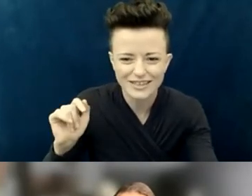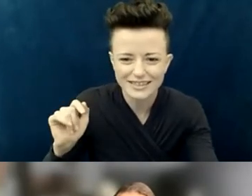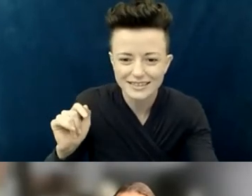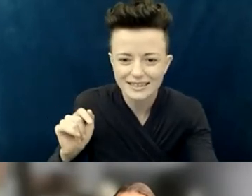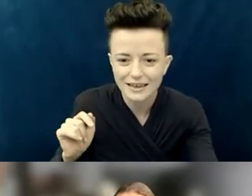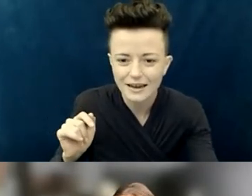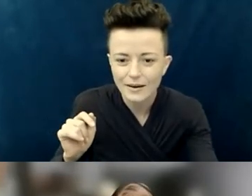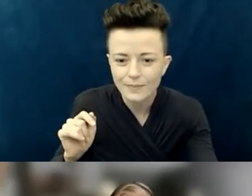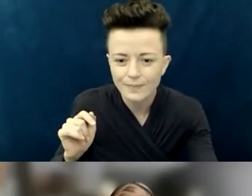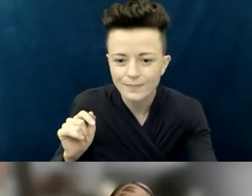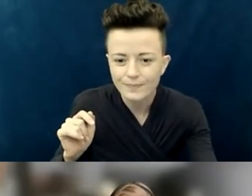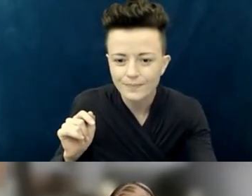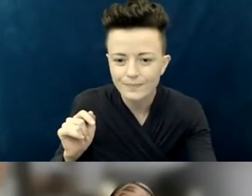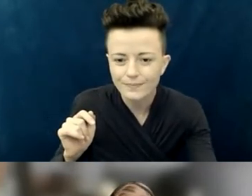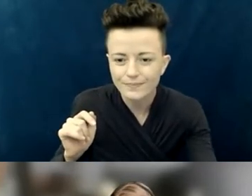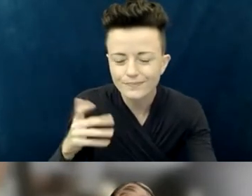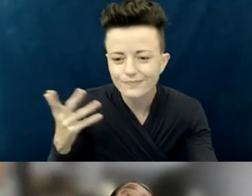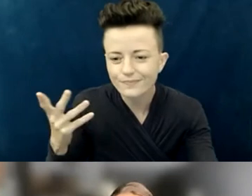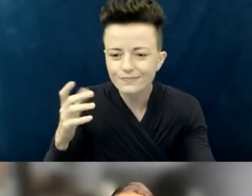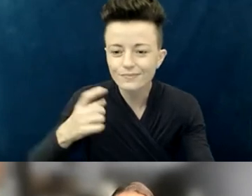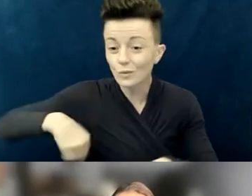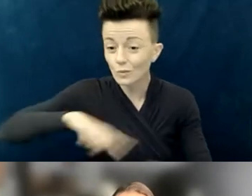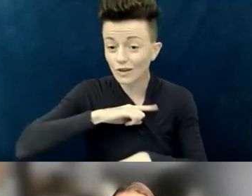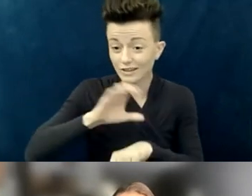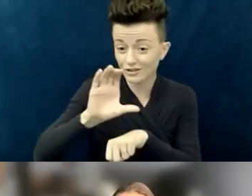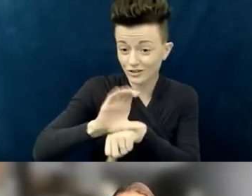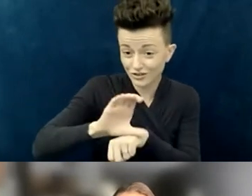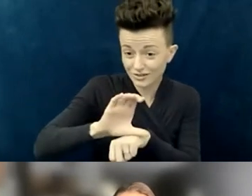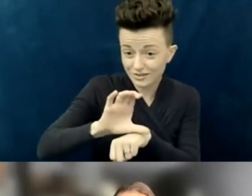in recognizing and thinking about the importance